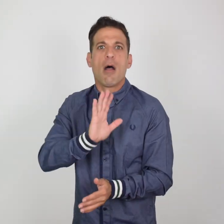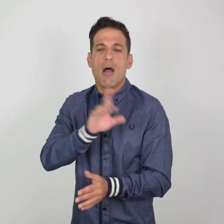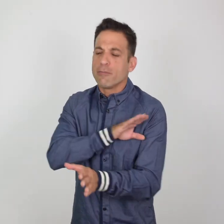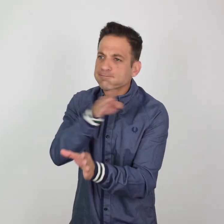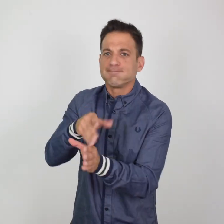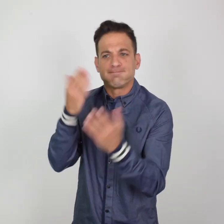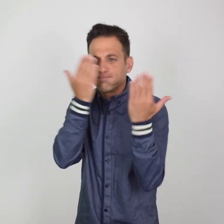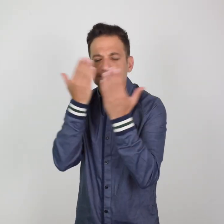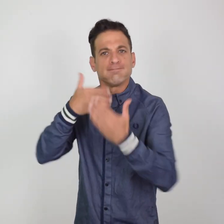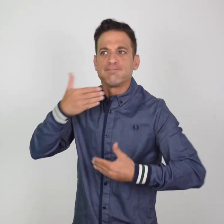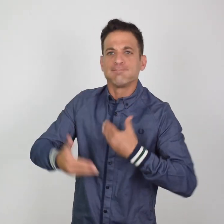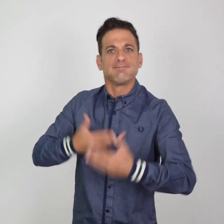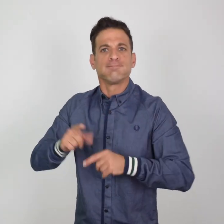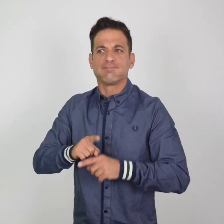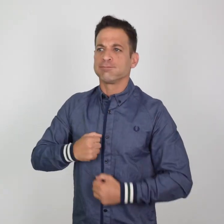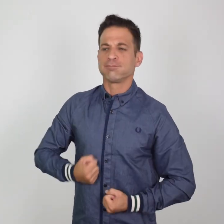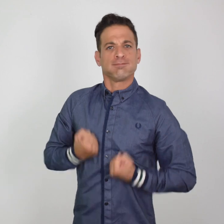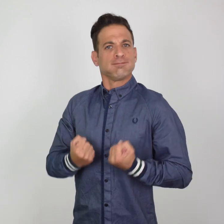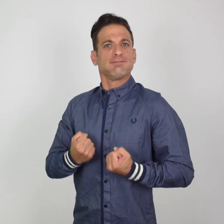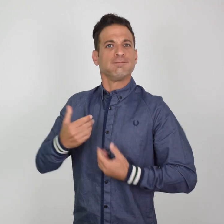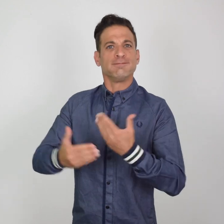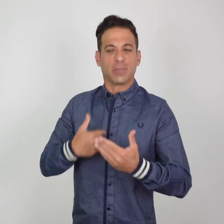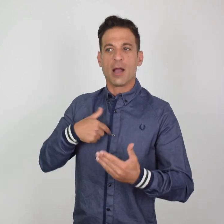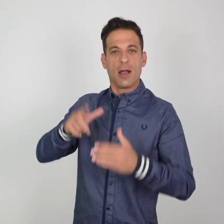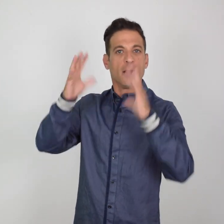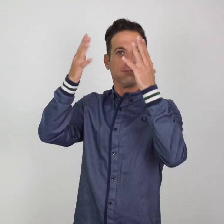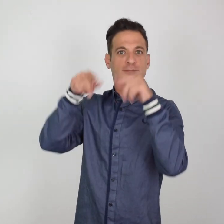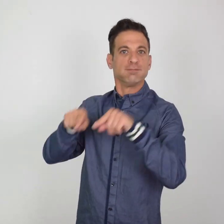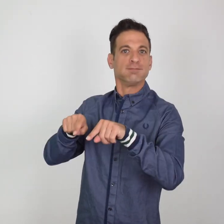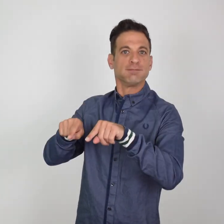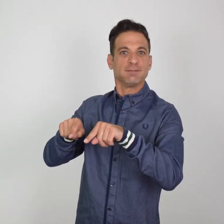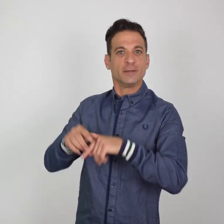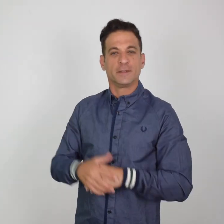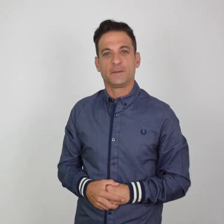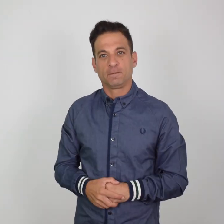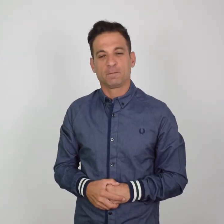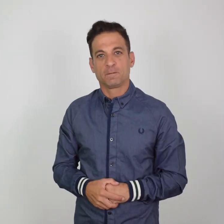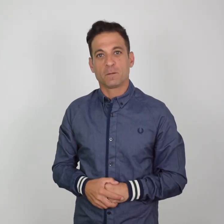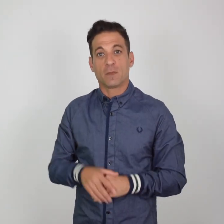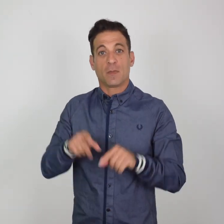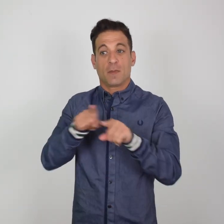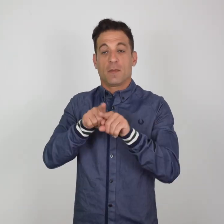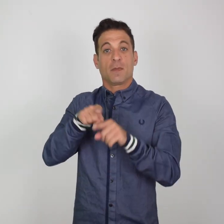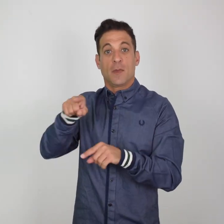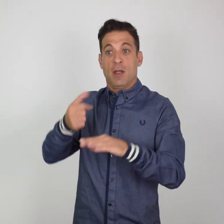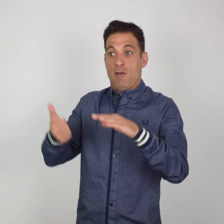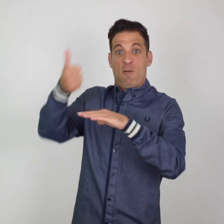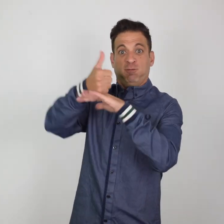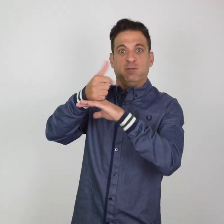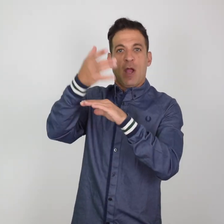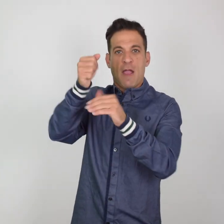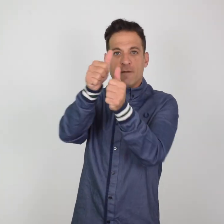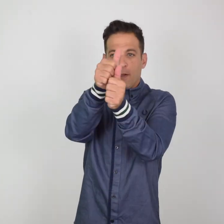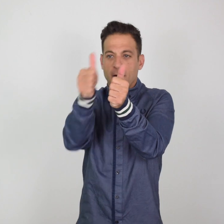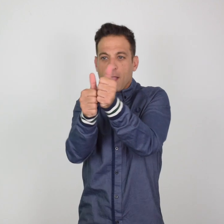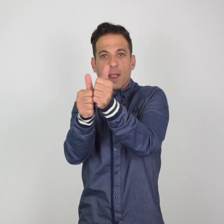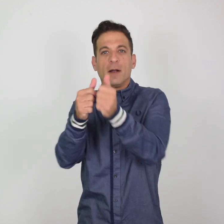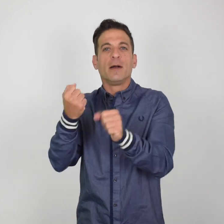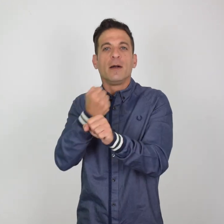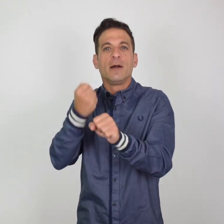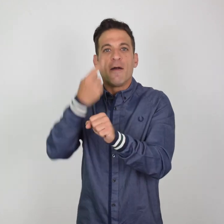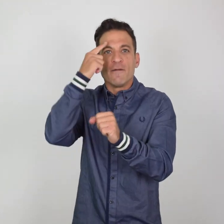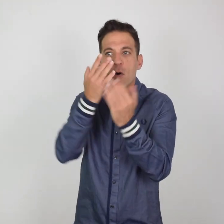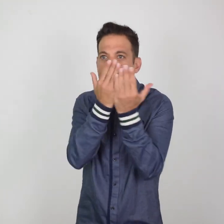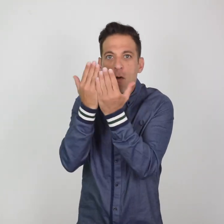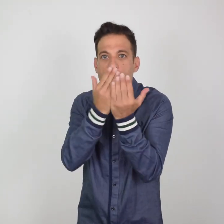that he wanted to visit and donate to the Deaf school